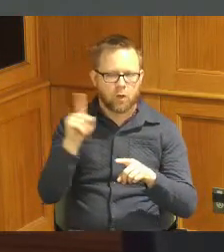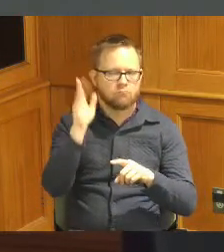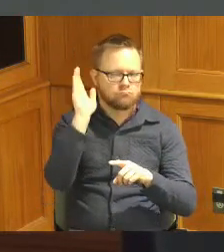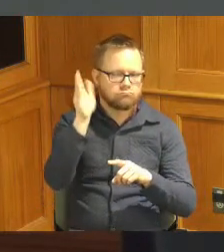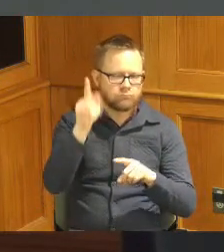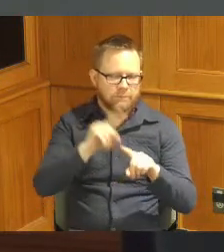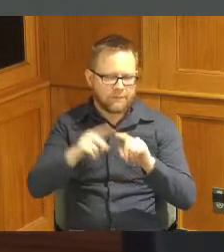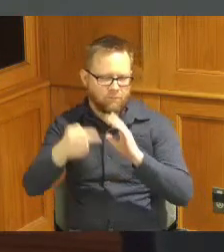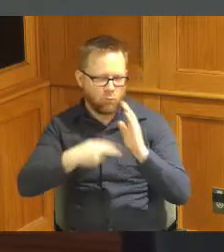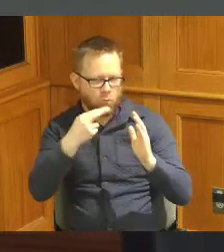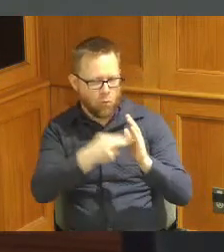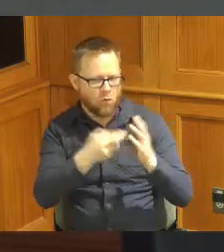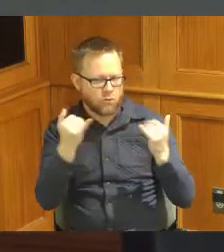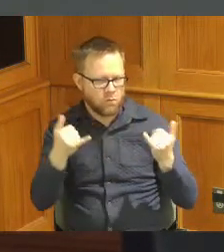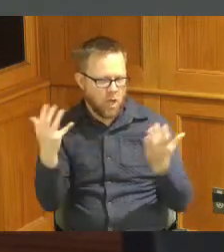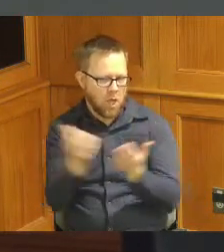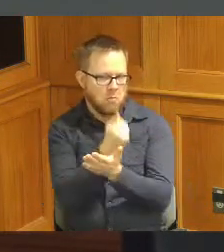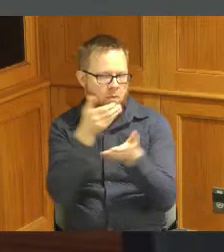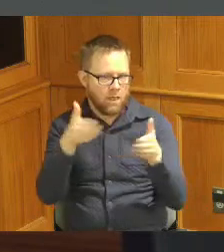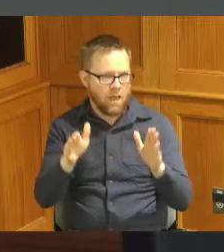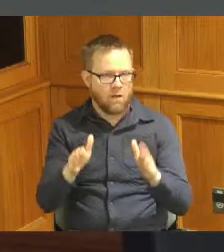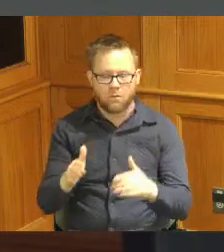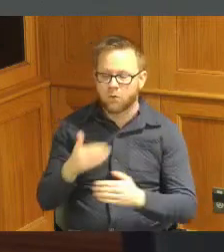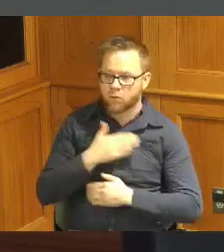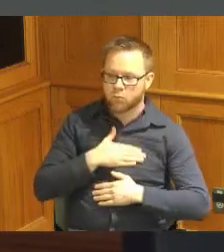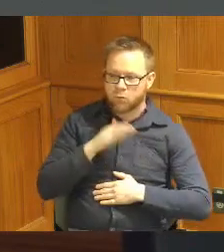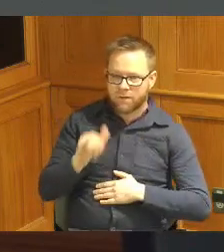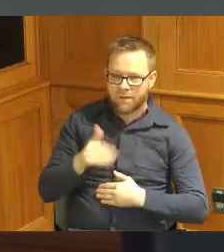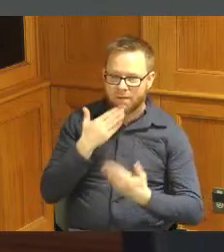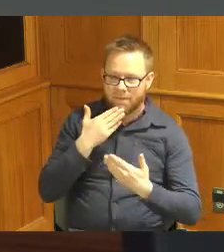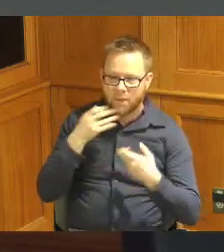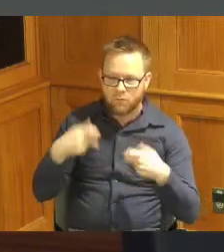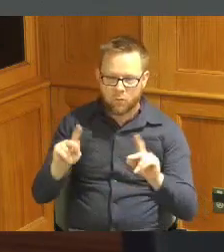a good time just to allow for that I appreciate it Jeff thank you for the opportunity we're more